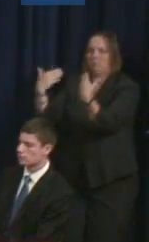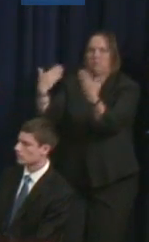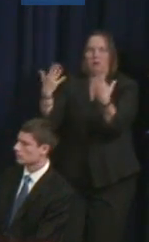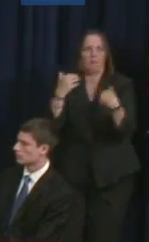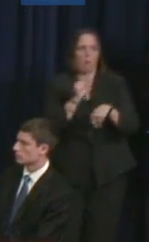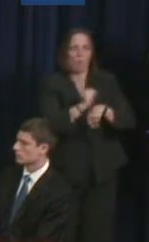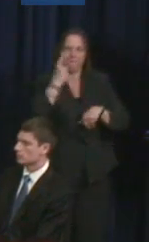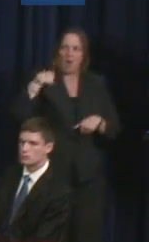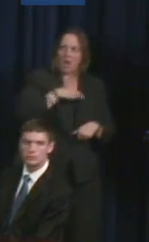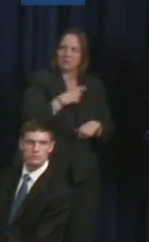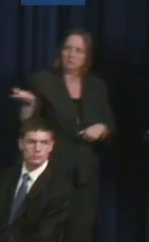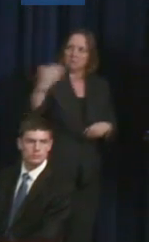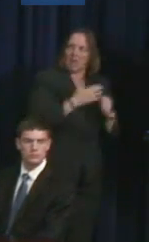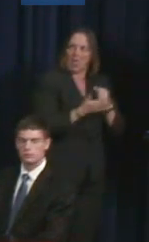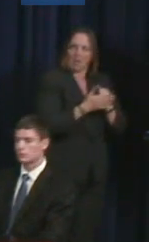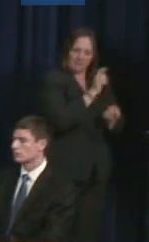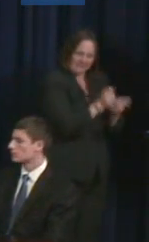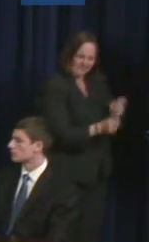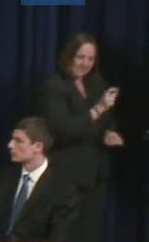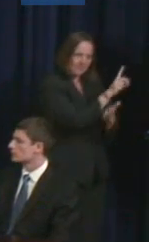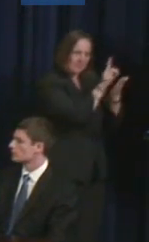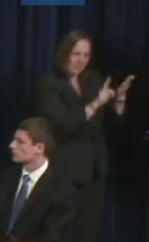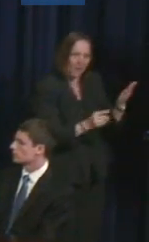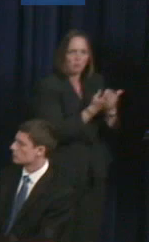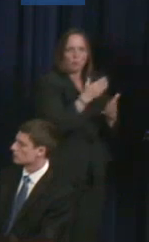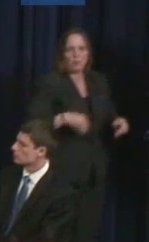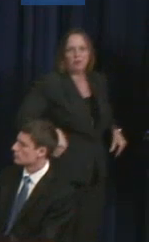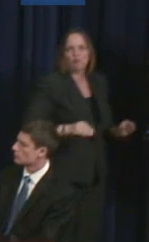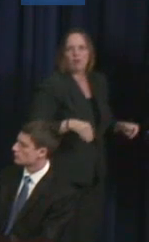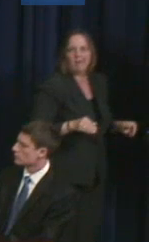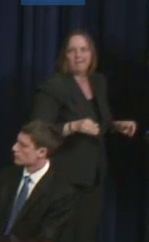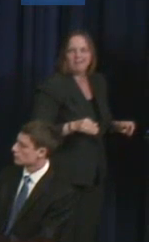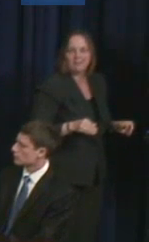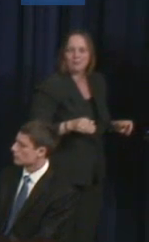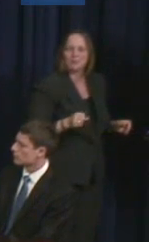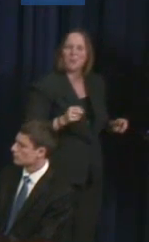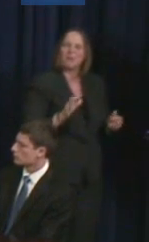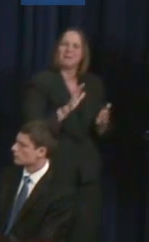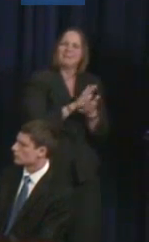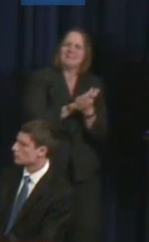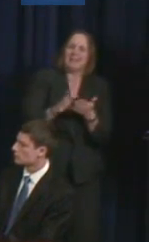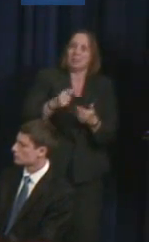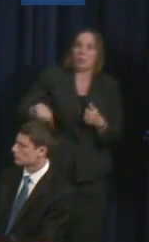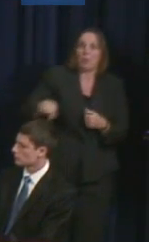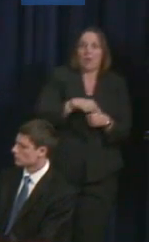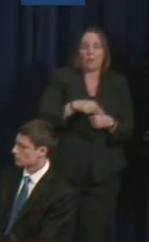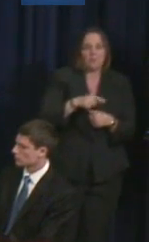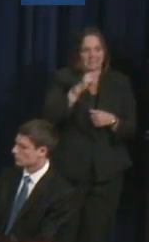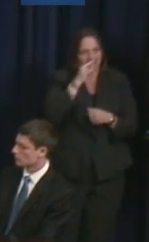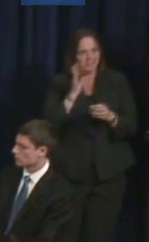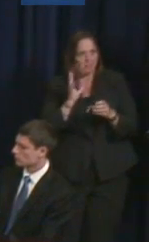families, especially the kids, come and watch them play basketball and be a part of something that's